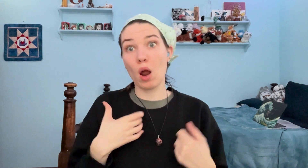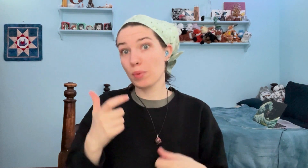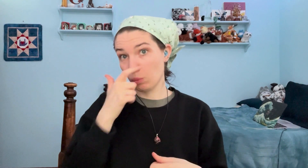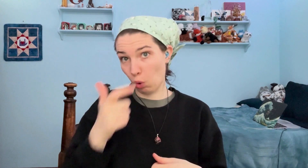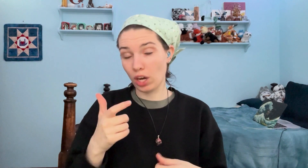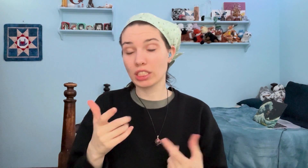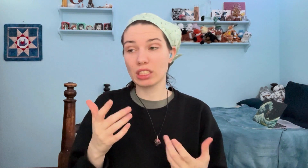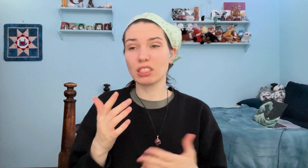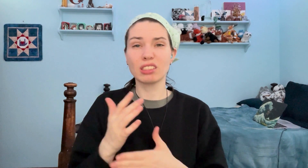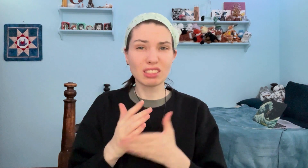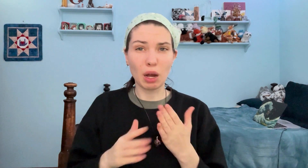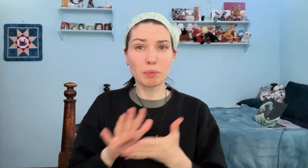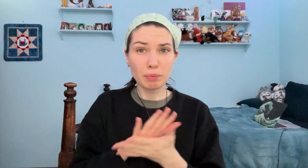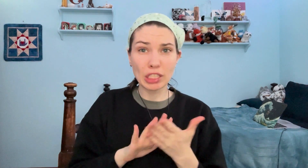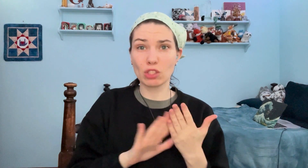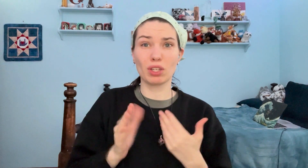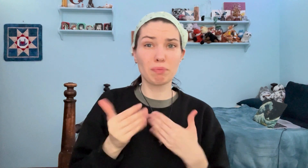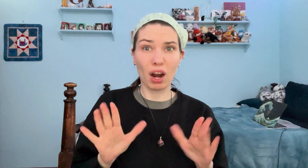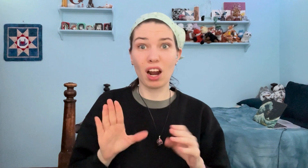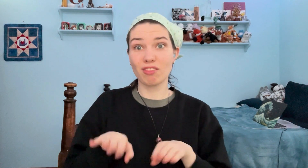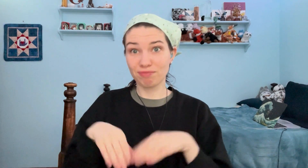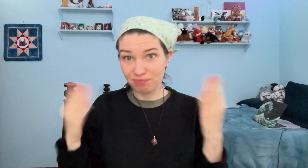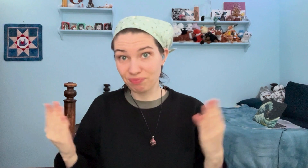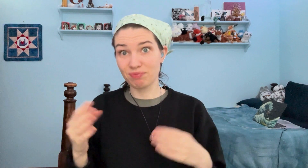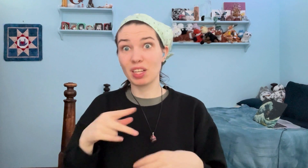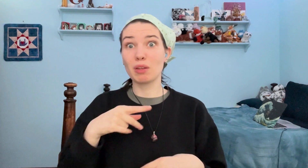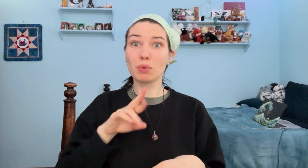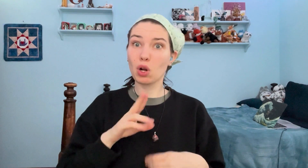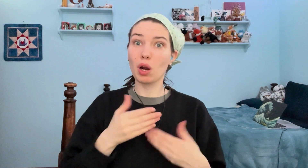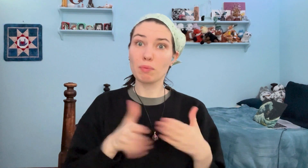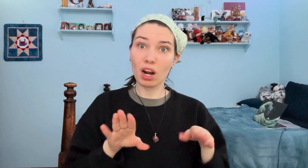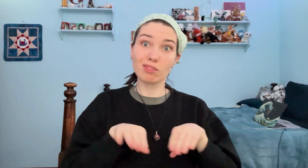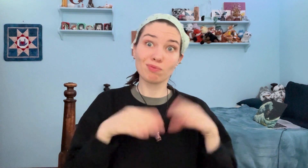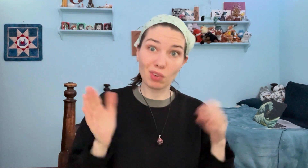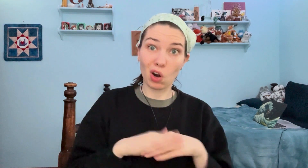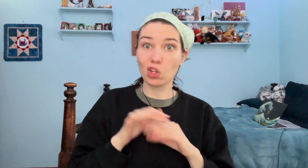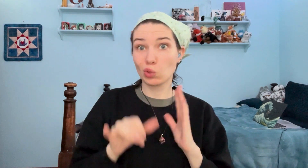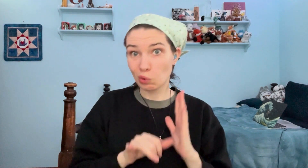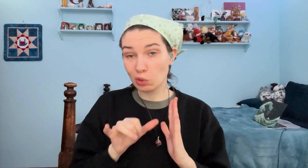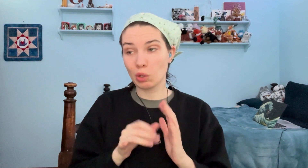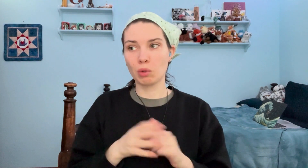I've watched some mystery box opening and PR box opening videos on YouTube,